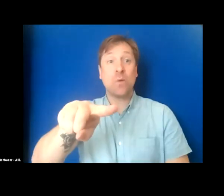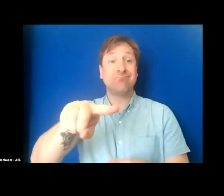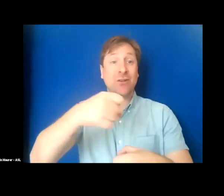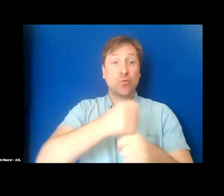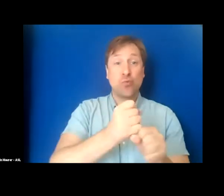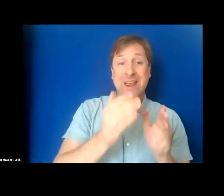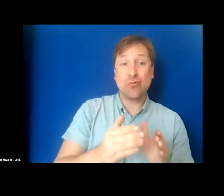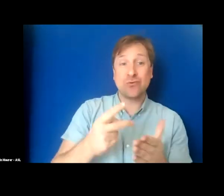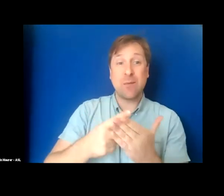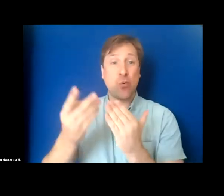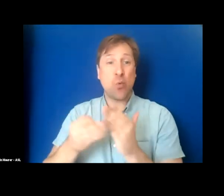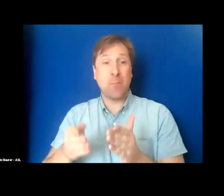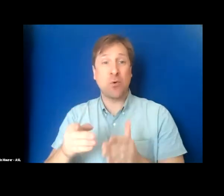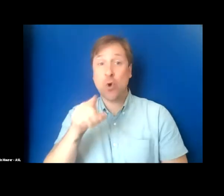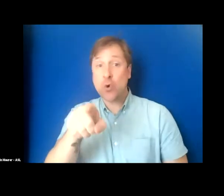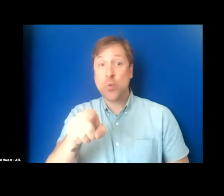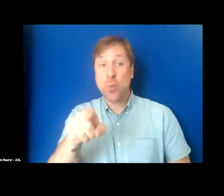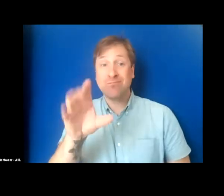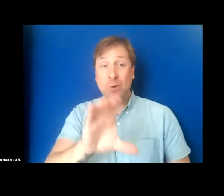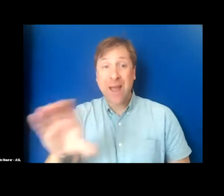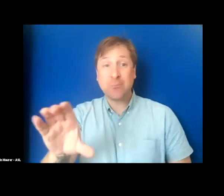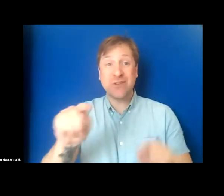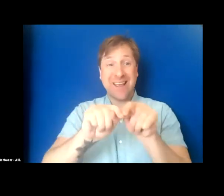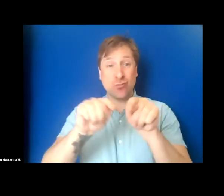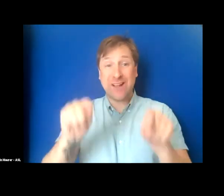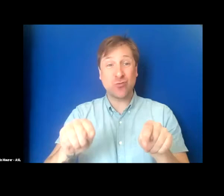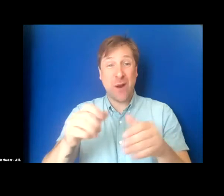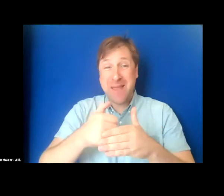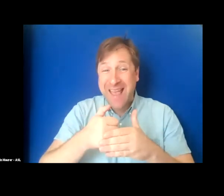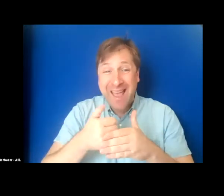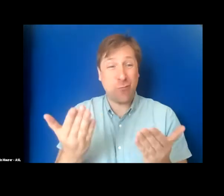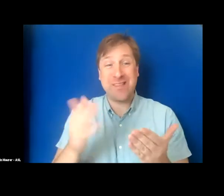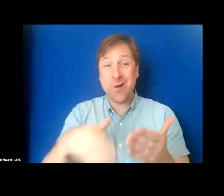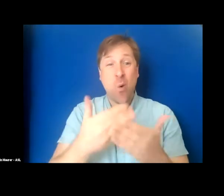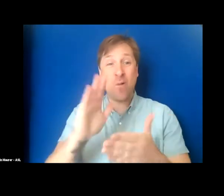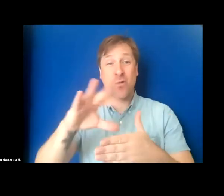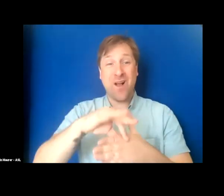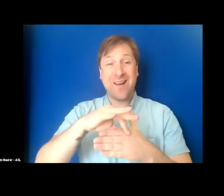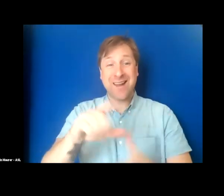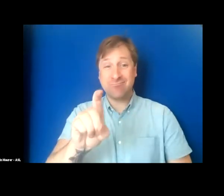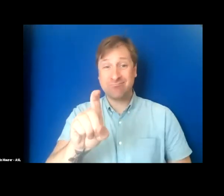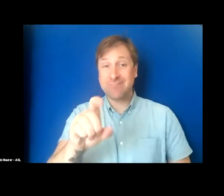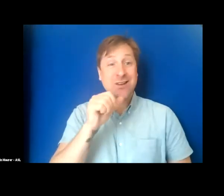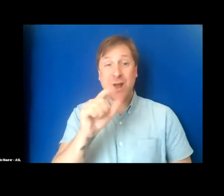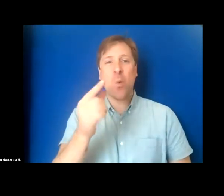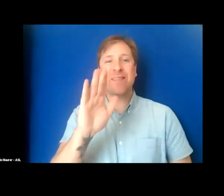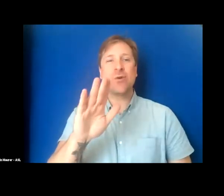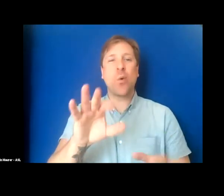is are you captioning and transcribing all of your content? Not just your center piece content